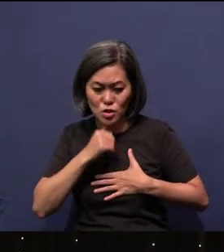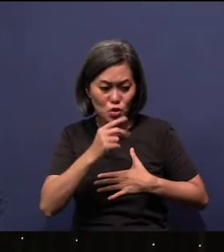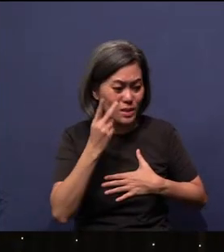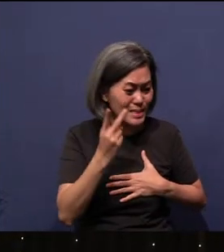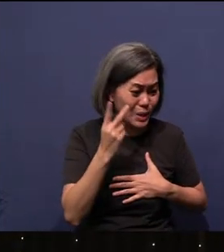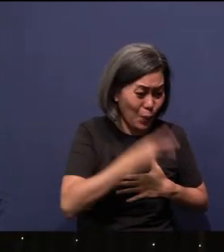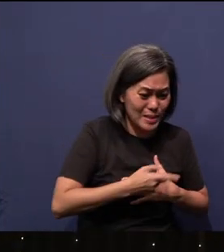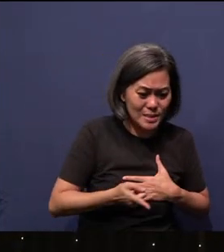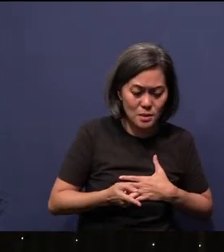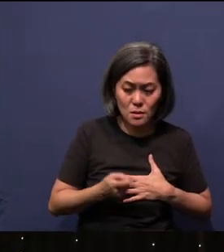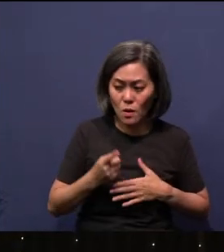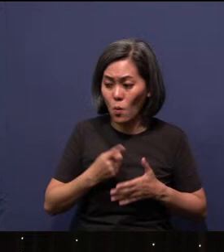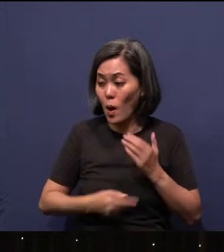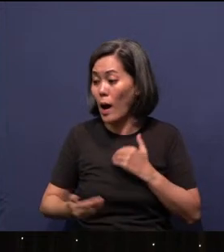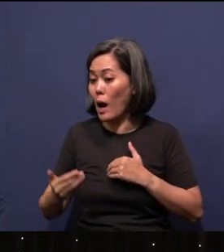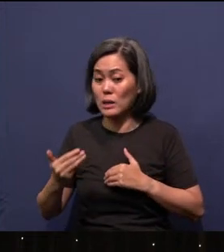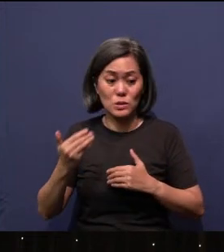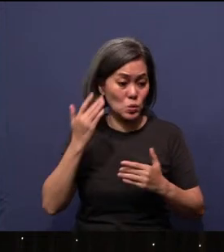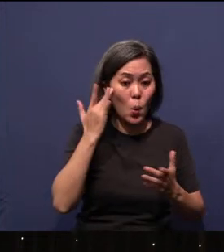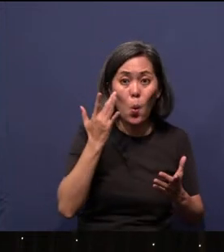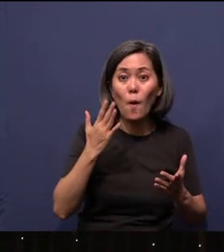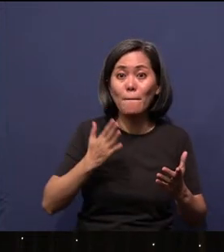I don't know - my future - I'm scared of that.